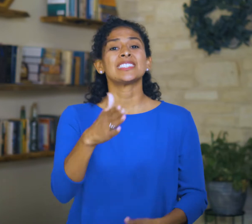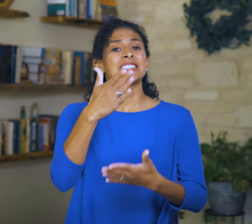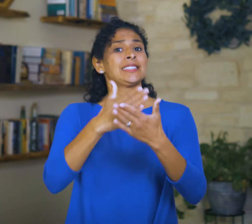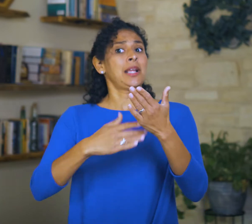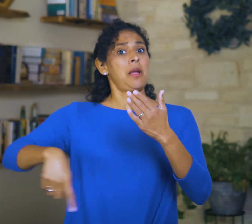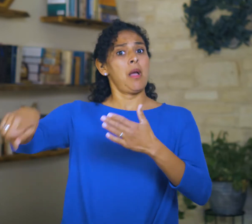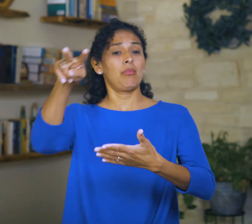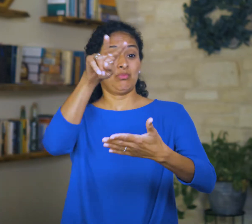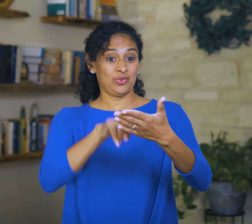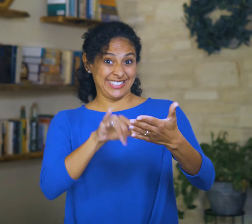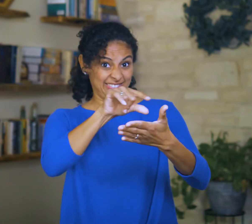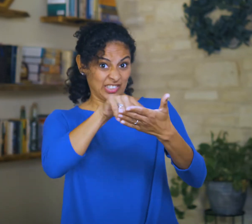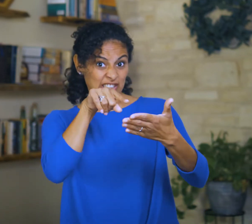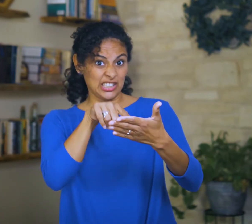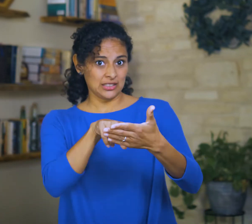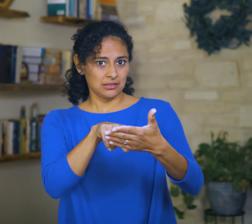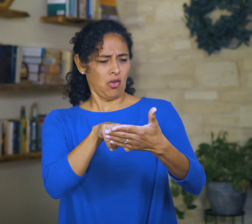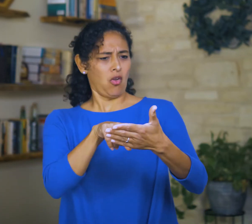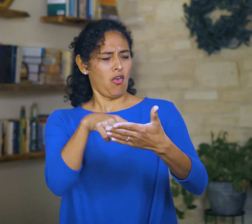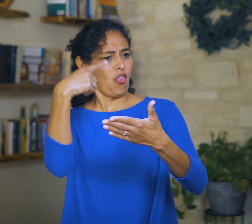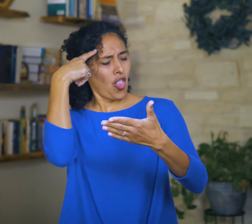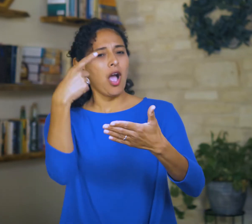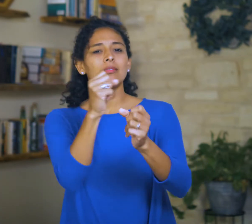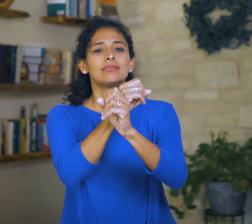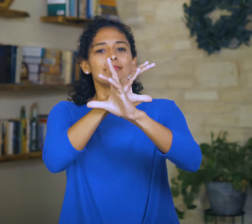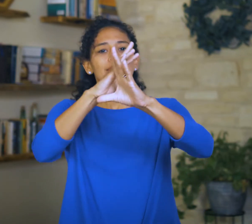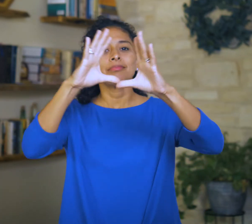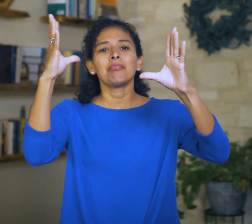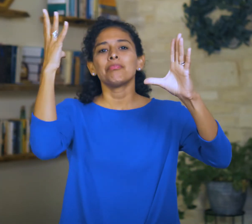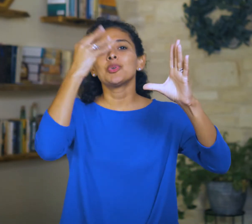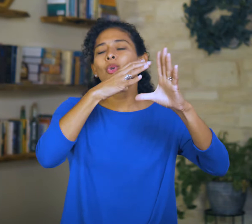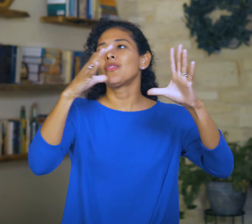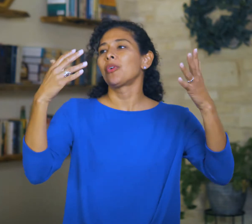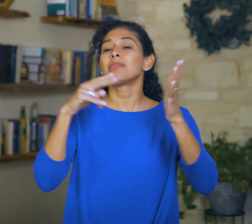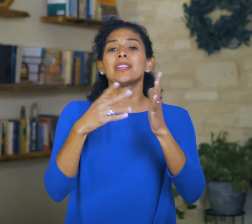Some misread this verse as though it’s painting a beautiful picture: